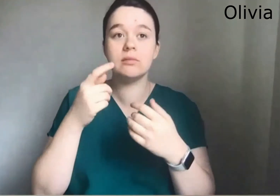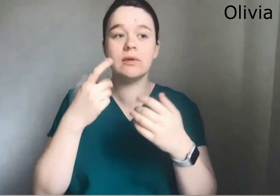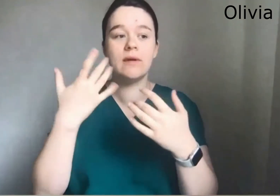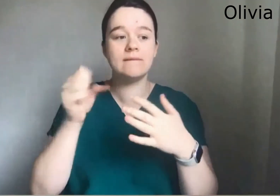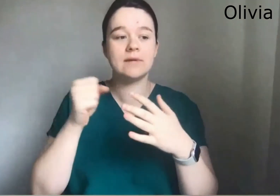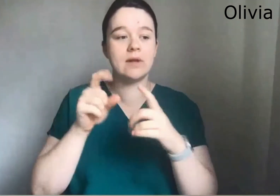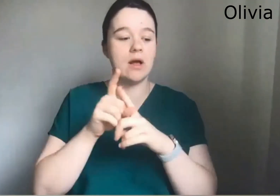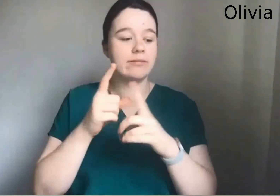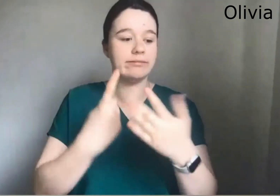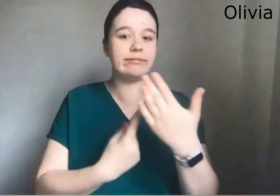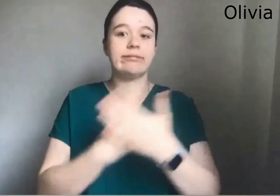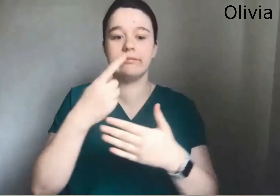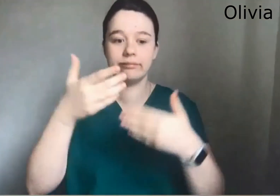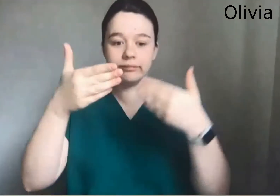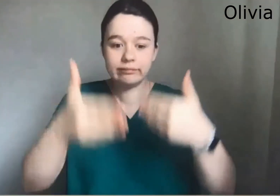so for example